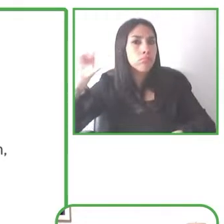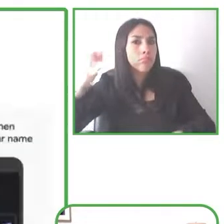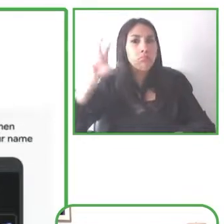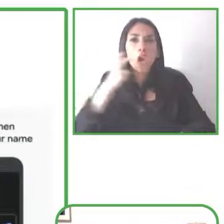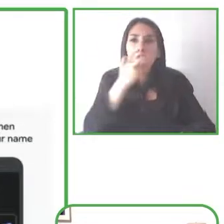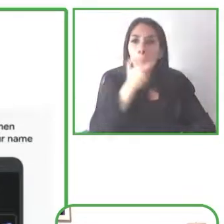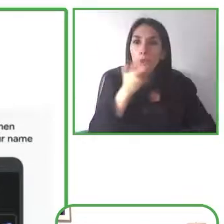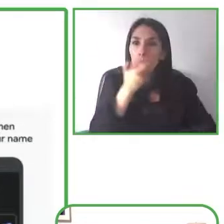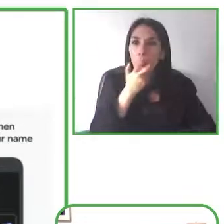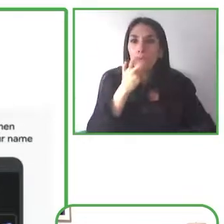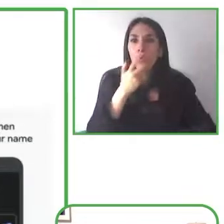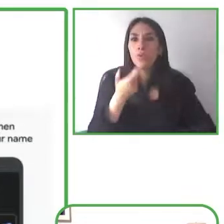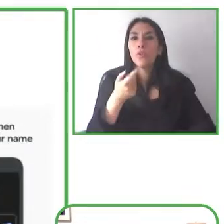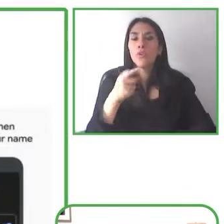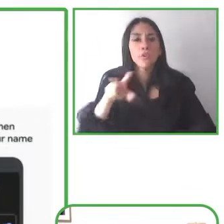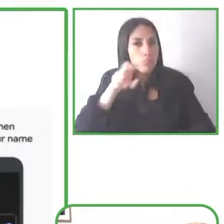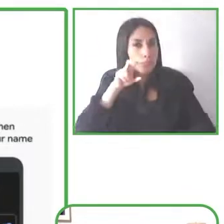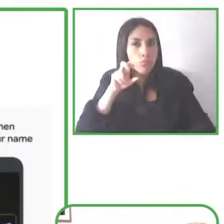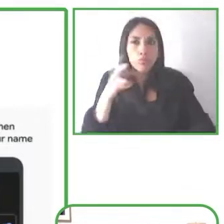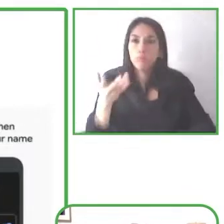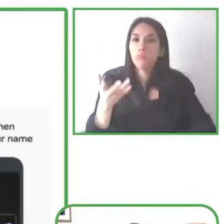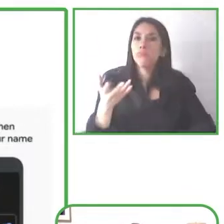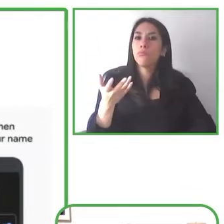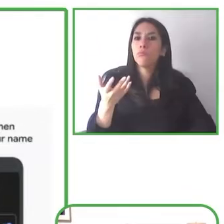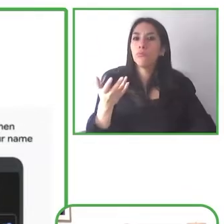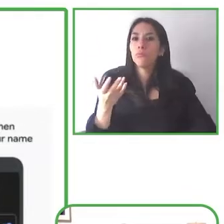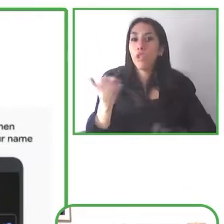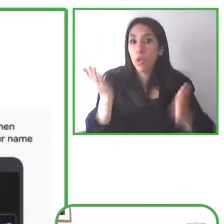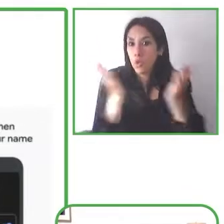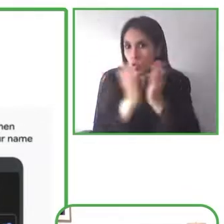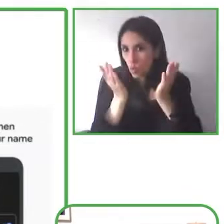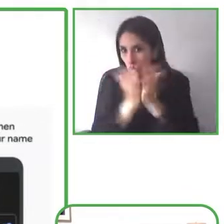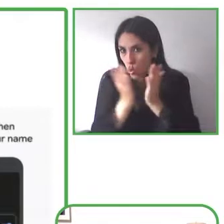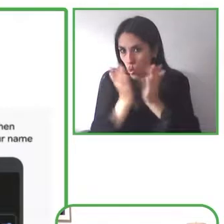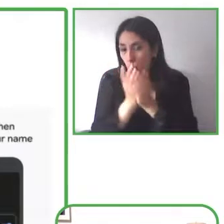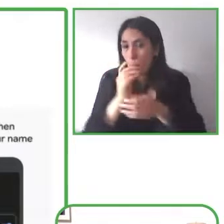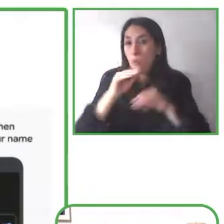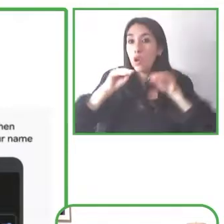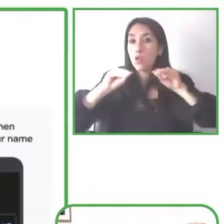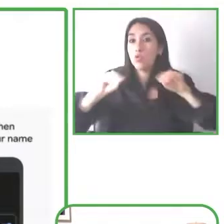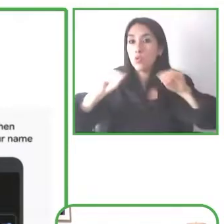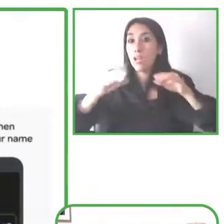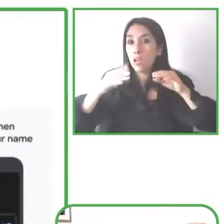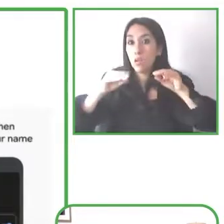So, in addition to all those things in terms of captions I just mentioned, we also have